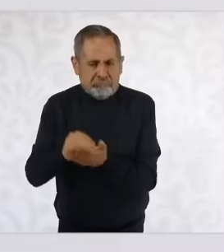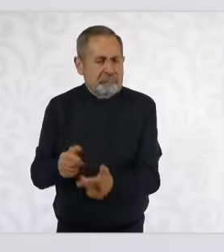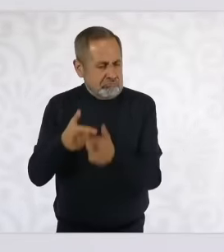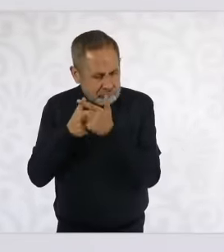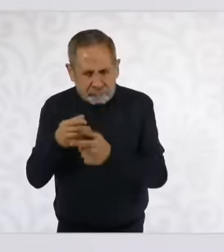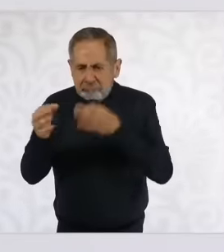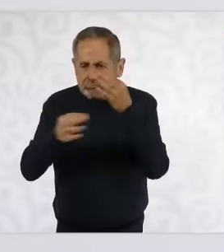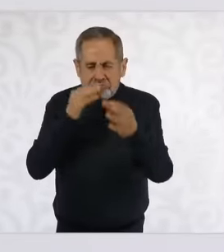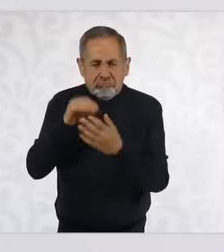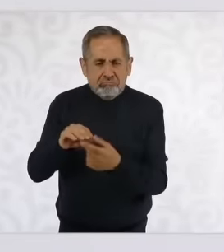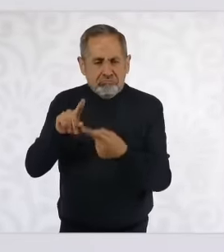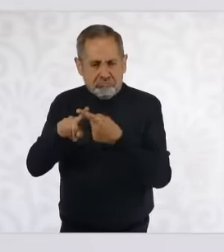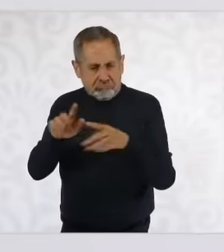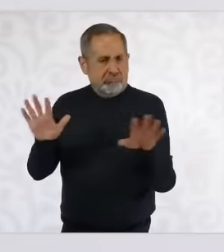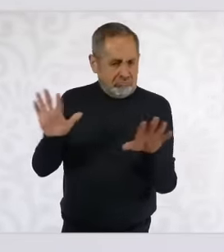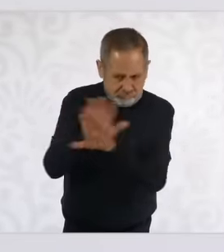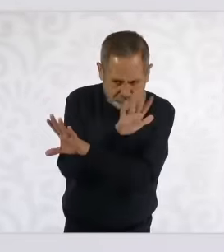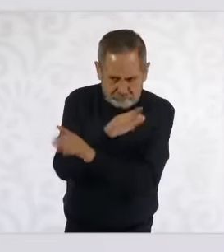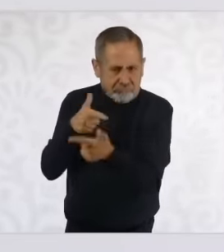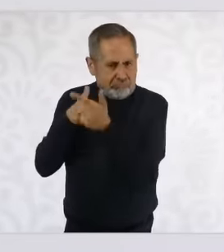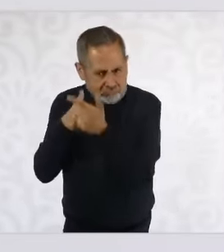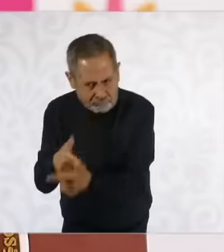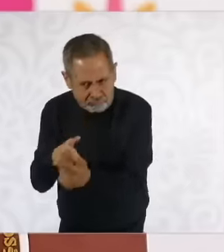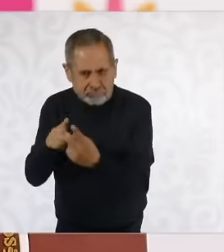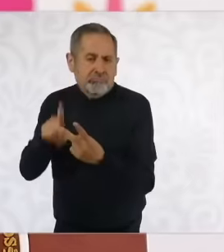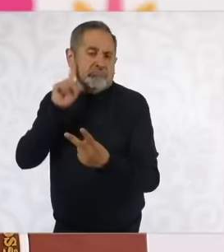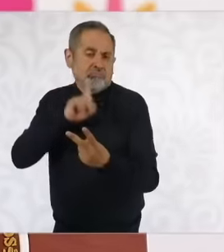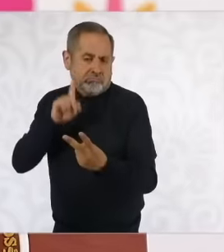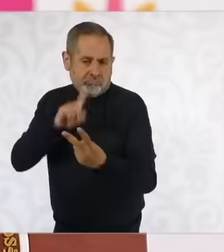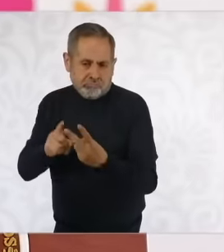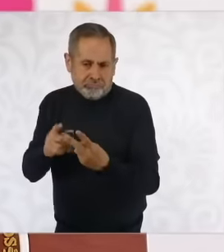Establishing but for some